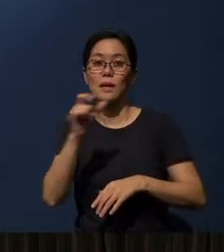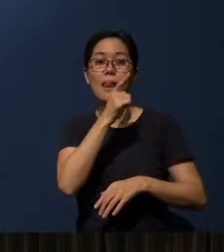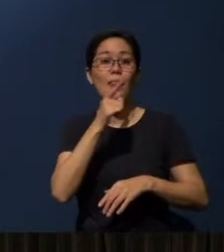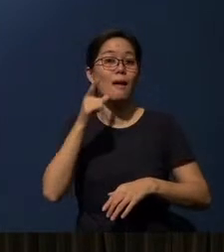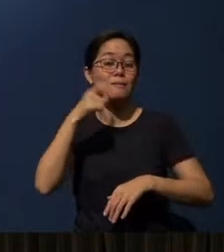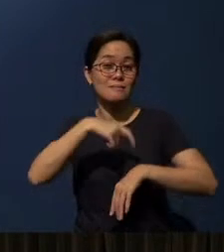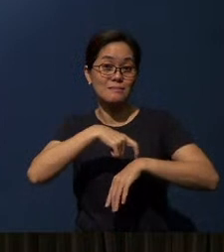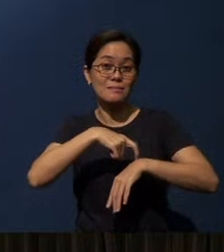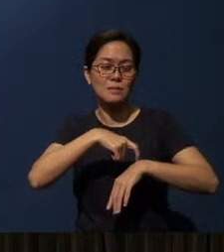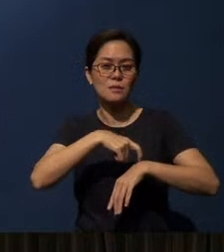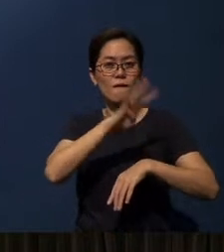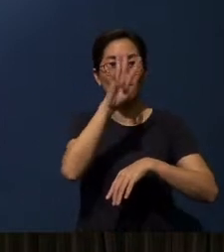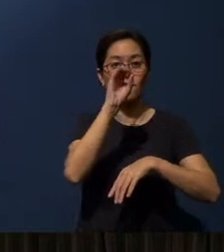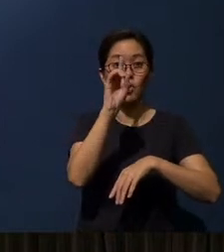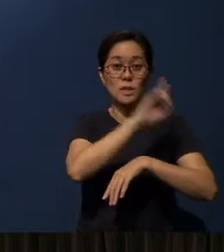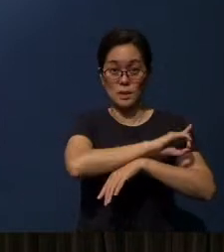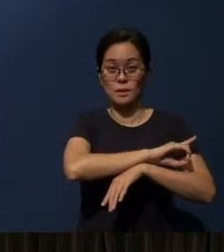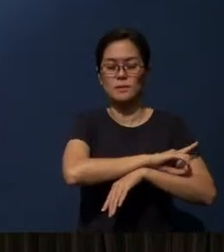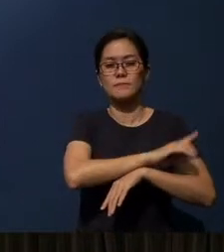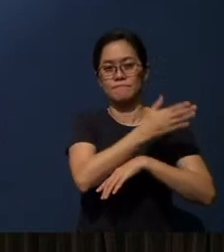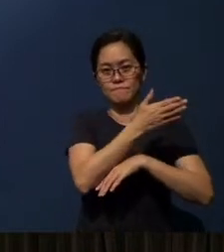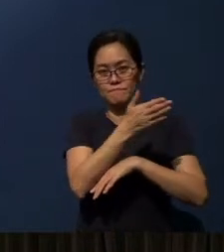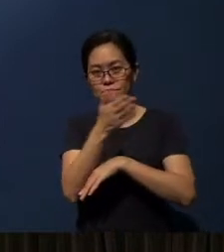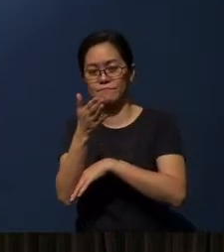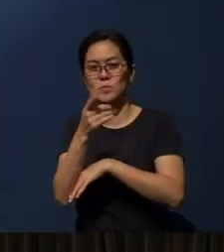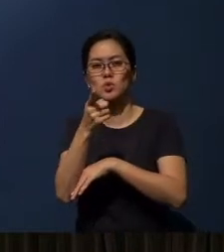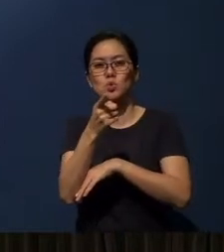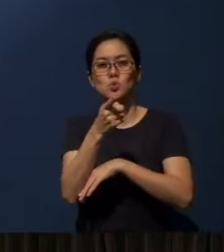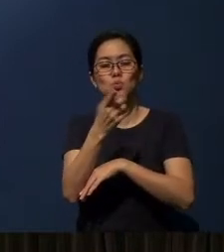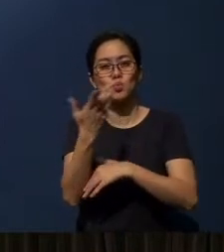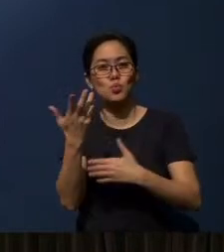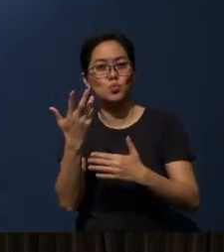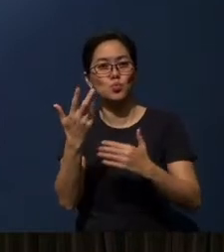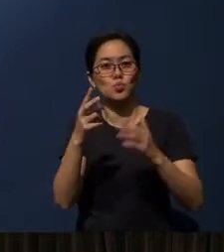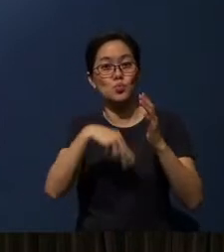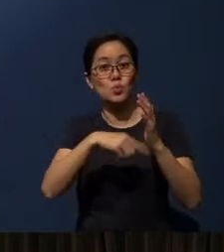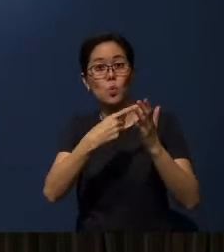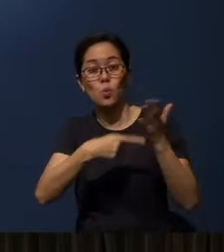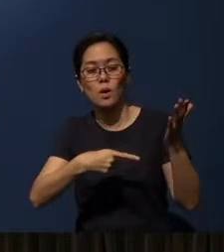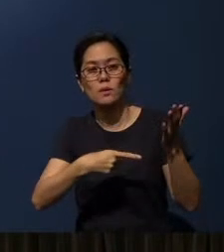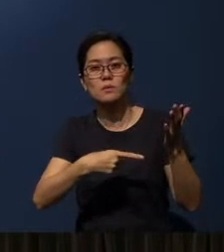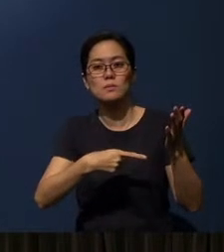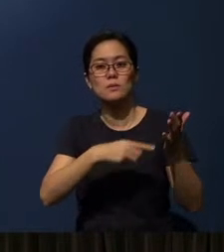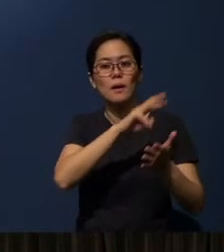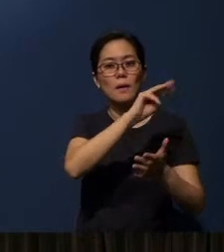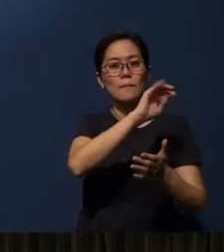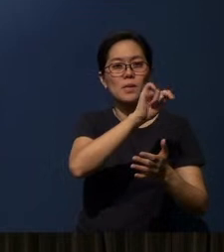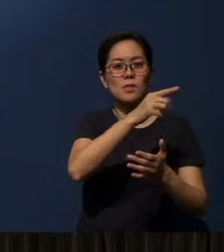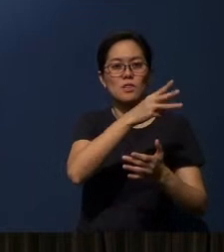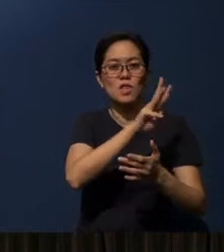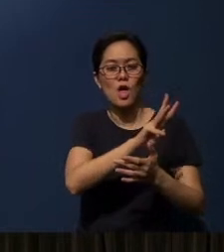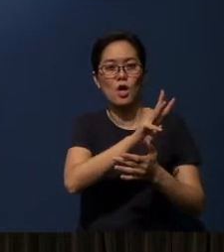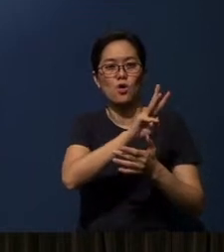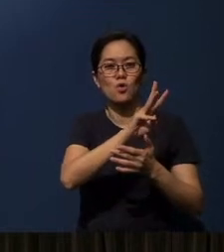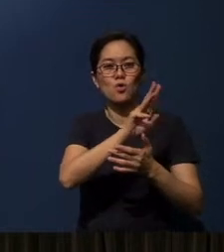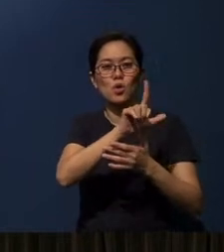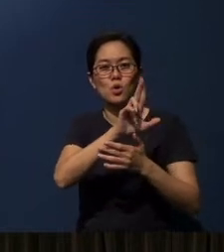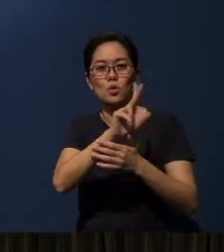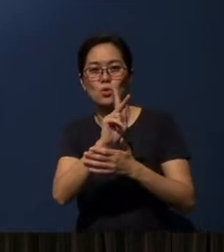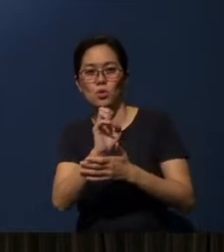there'll be 40 of those days - you'll be able to cover the gospels of Matthew, Luke, and John.